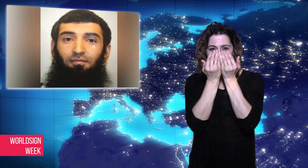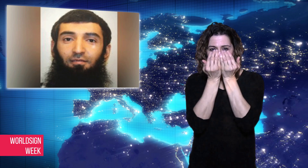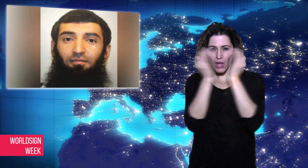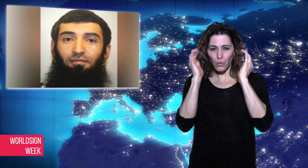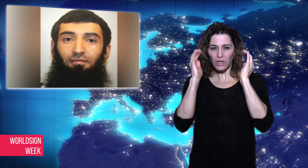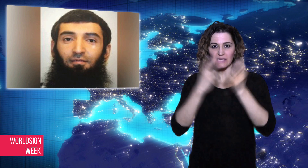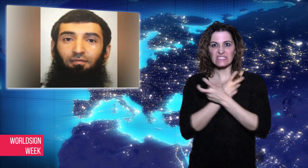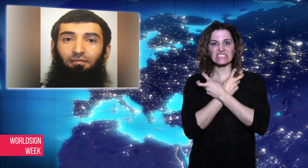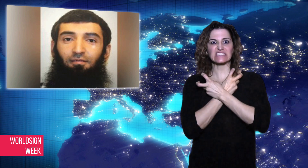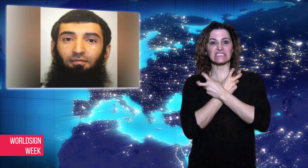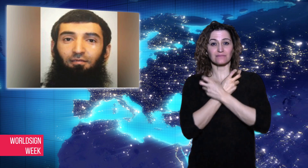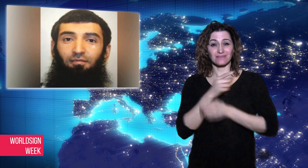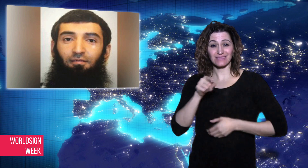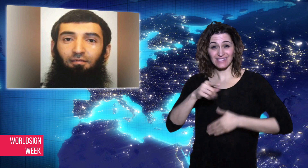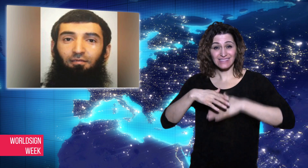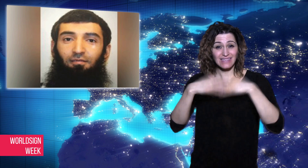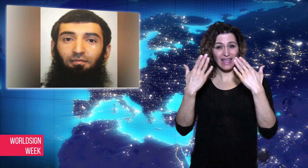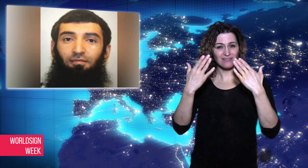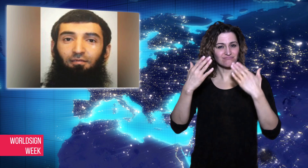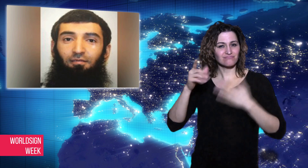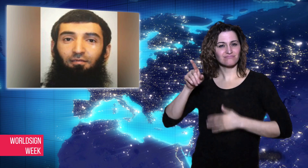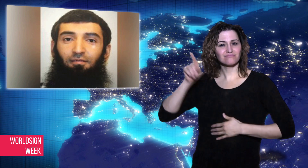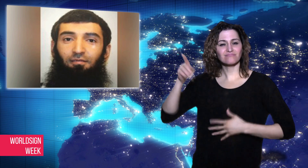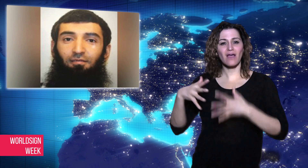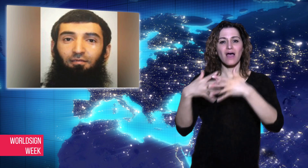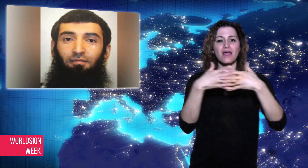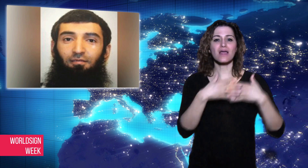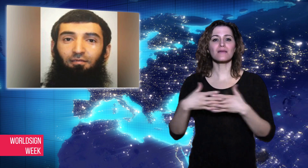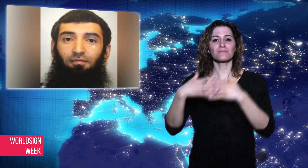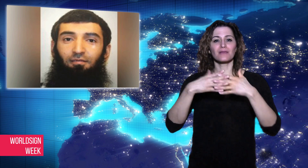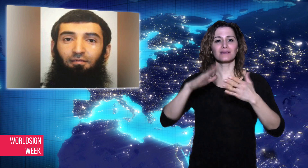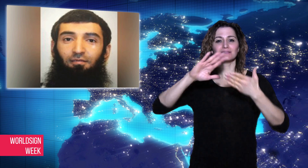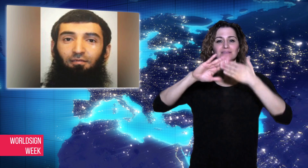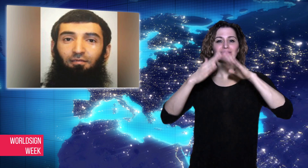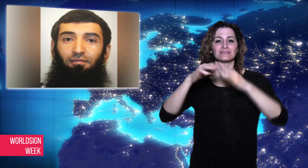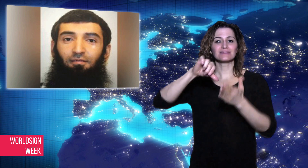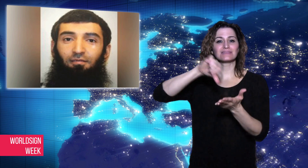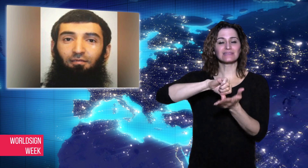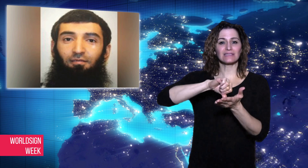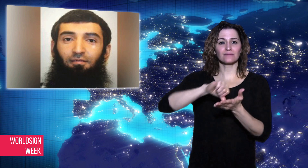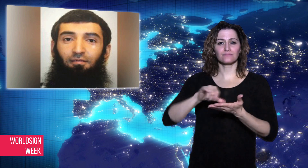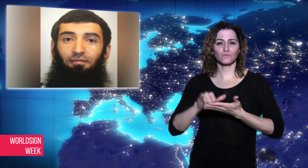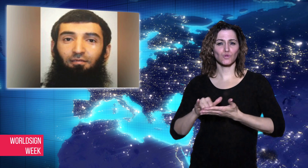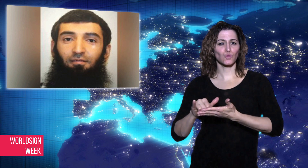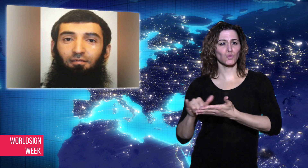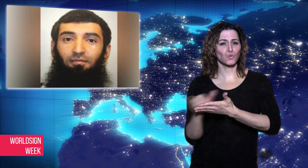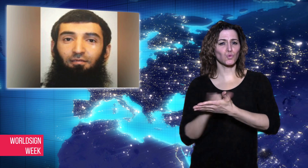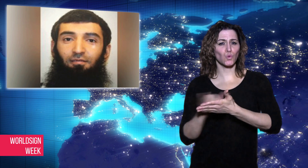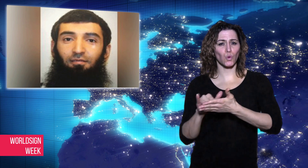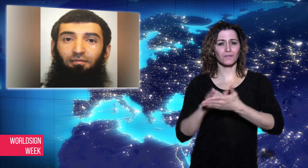Halloween in the American city of New